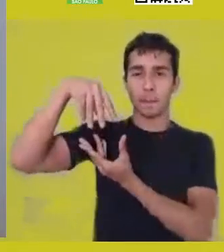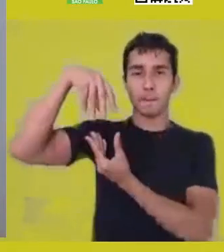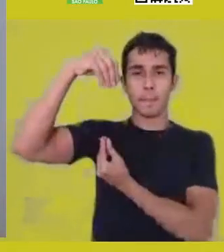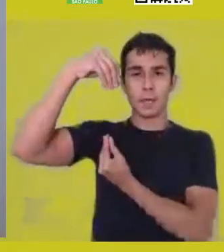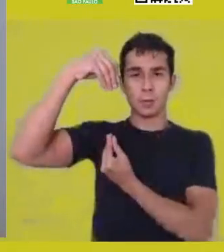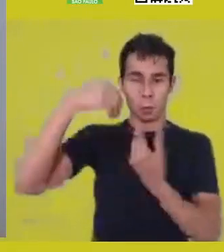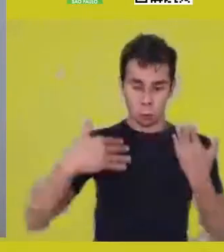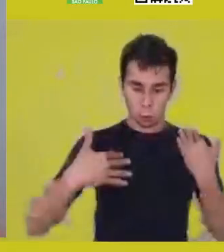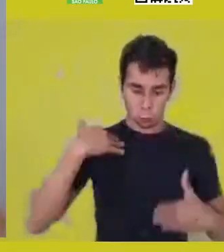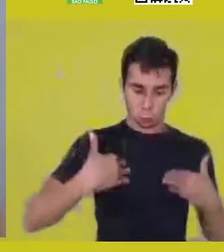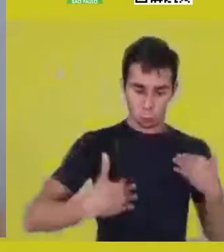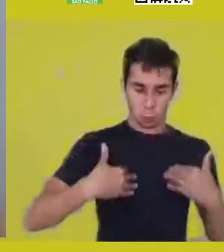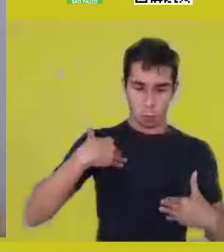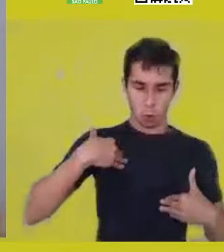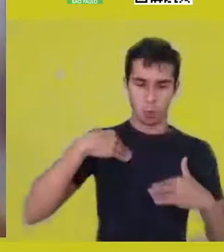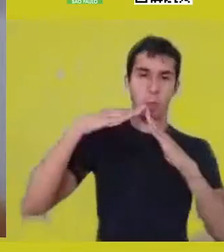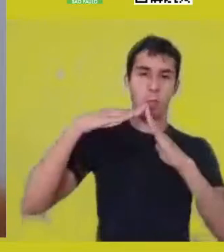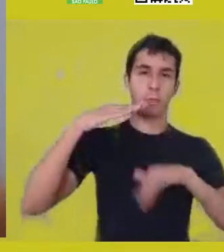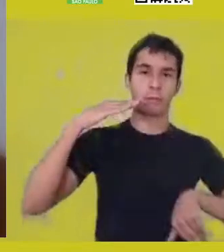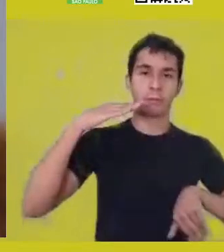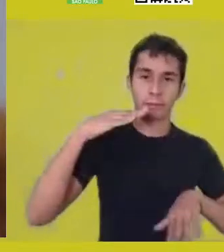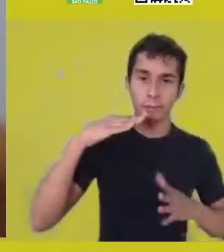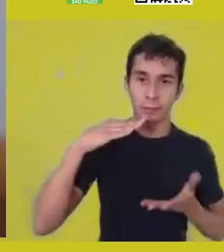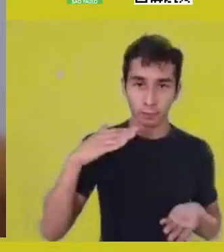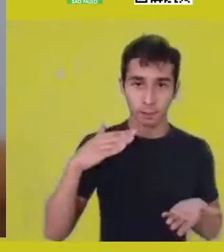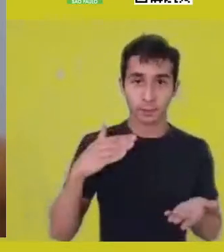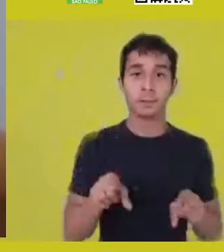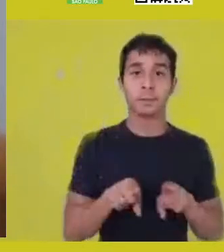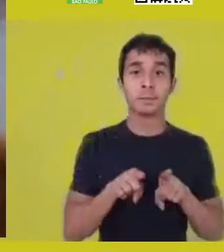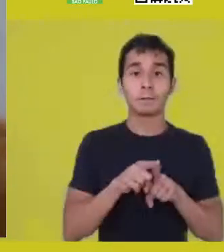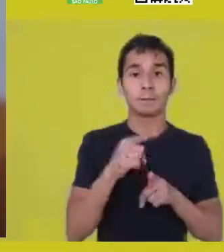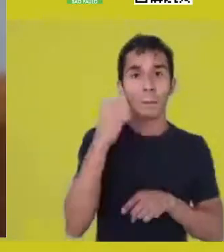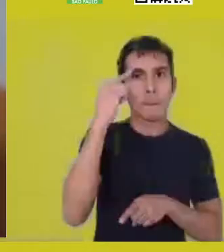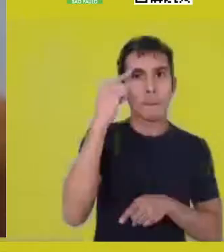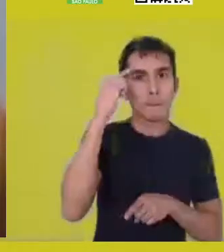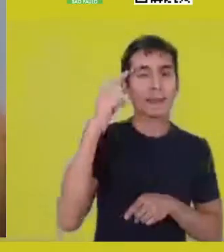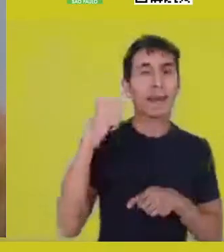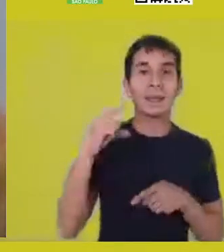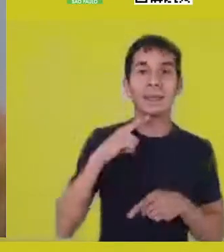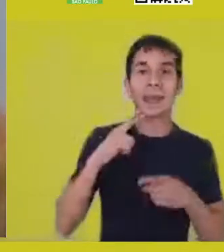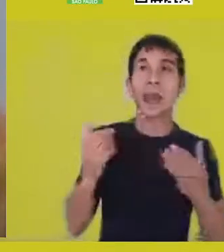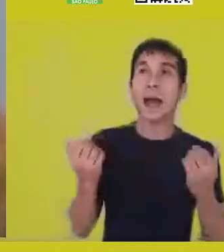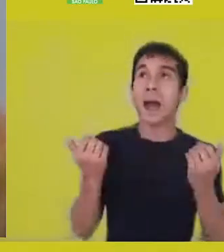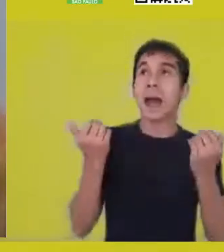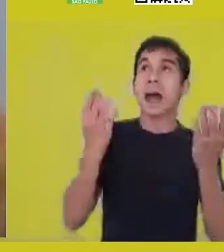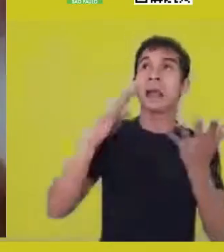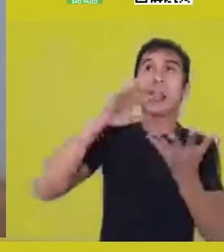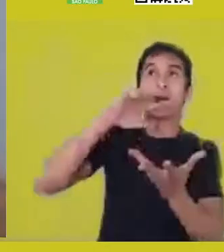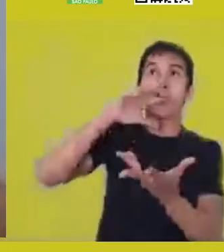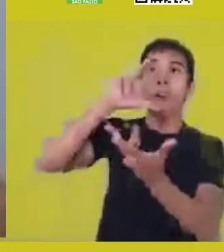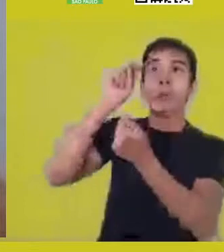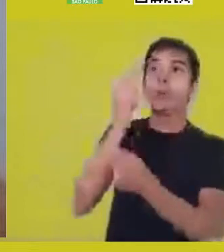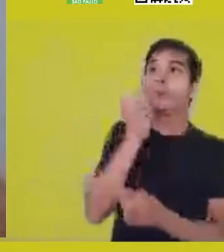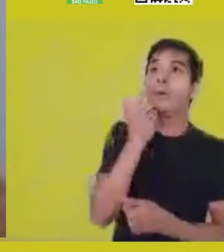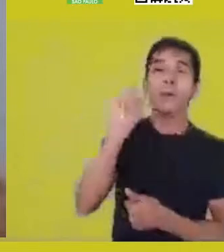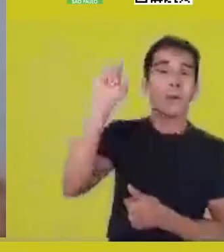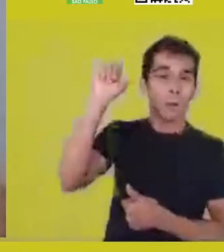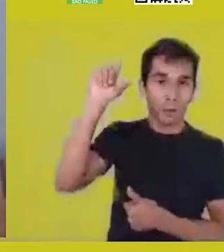of another yet-unreached world in relation to this one...